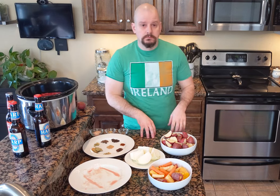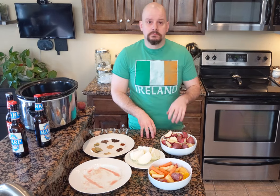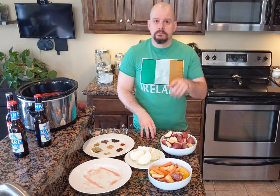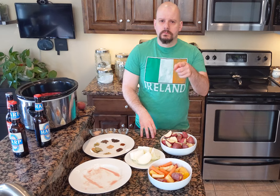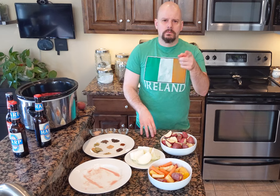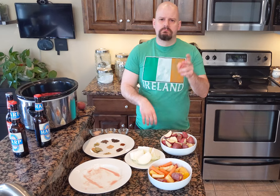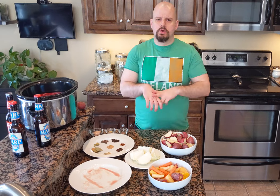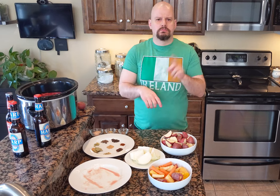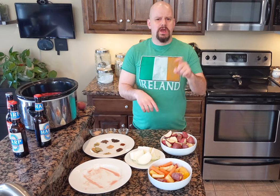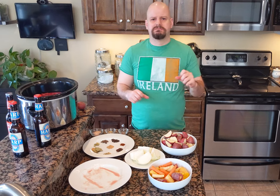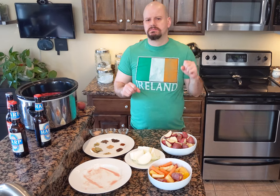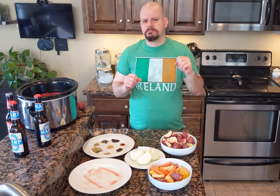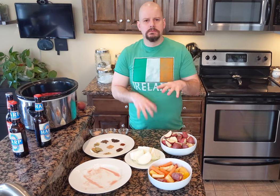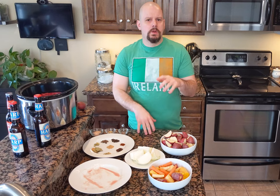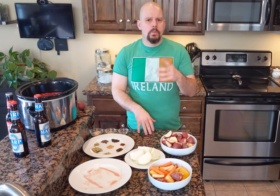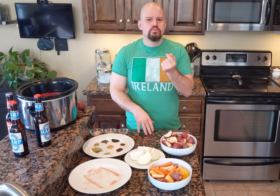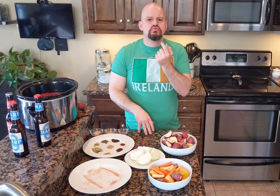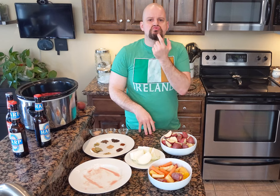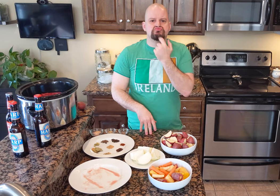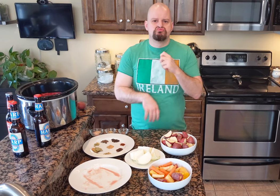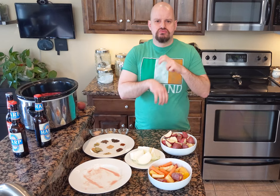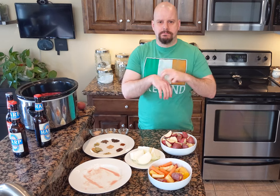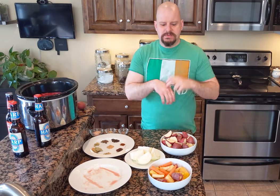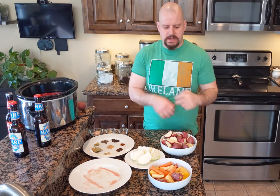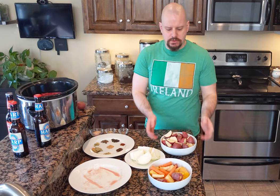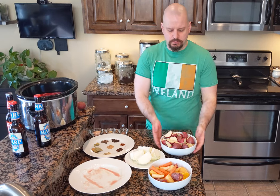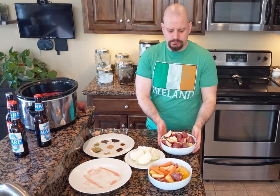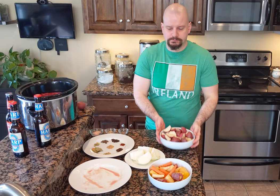You'll have to put red potatoes in for sure.